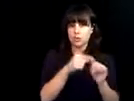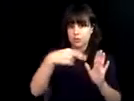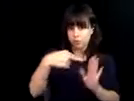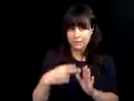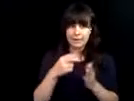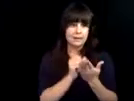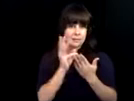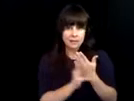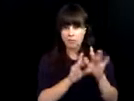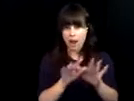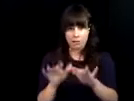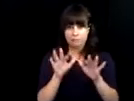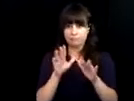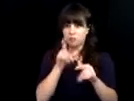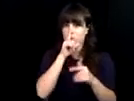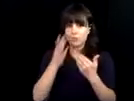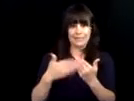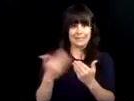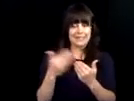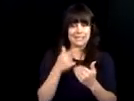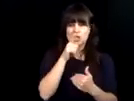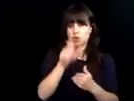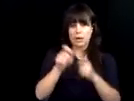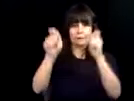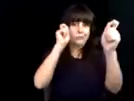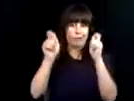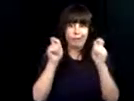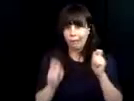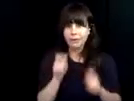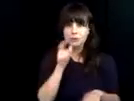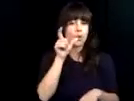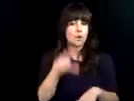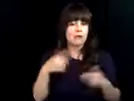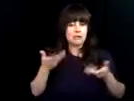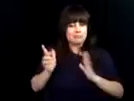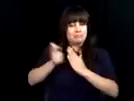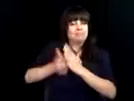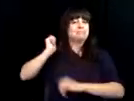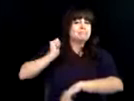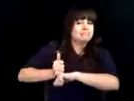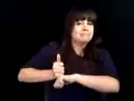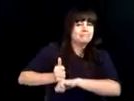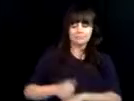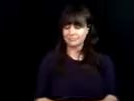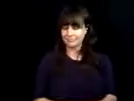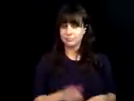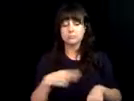web browser and HTML which our software can interact with